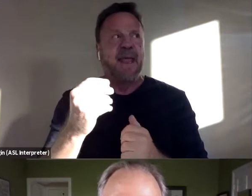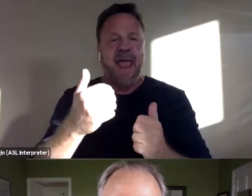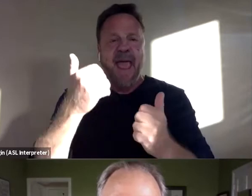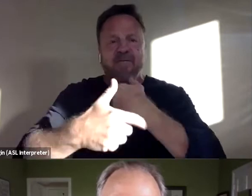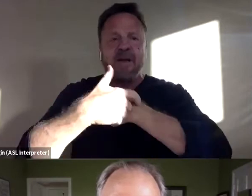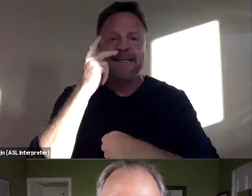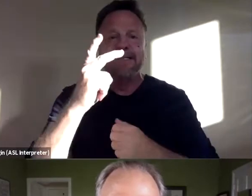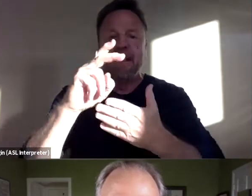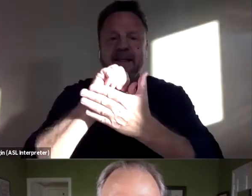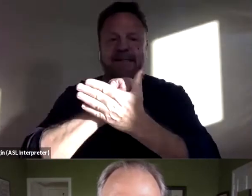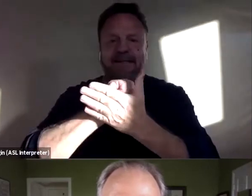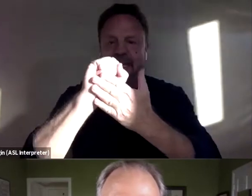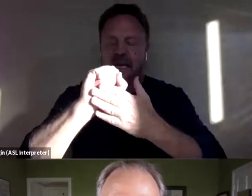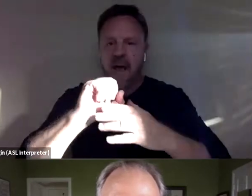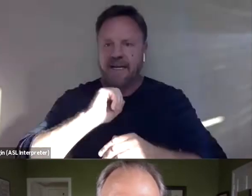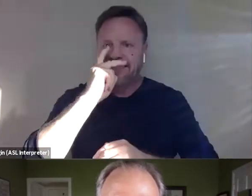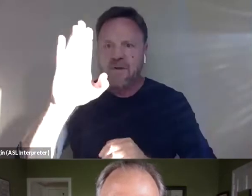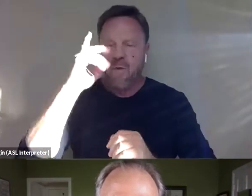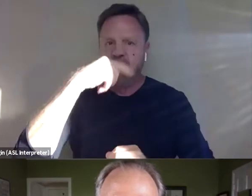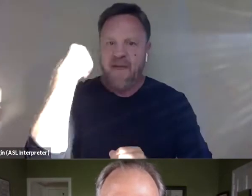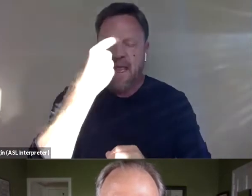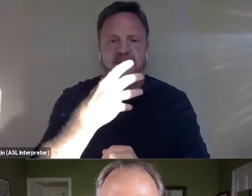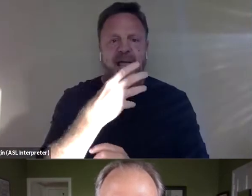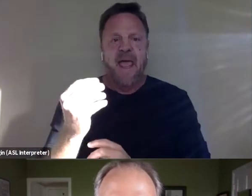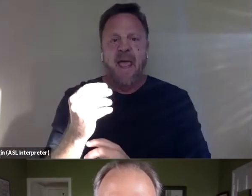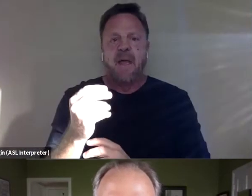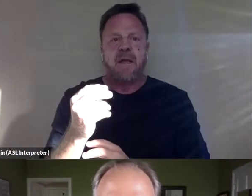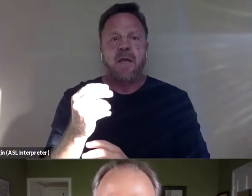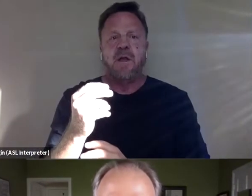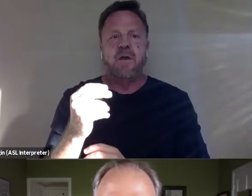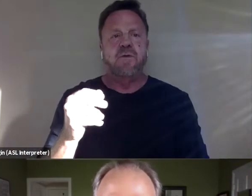I see your face and it's so clearly,